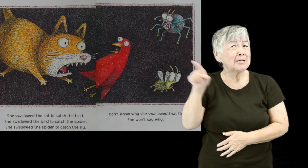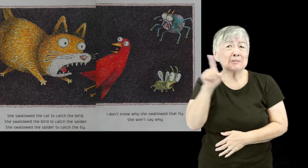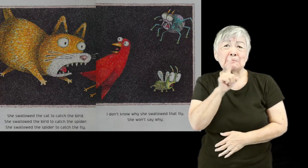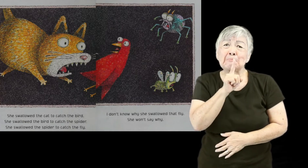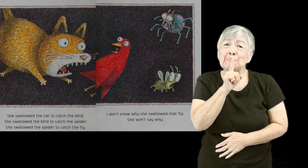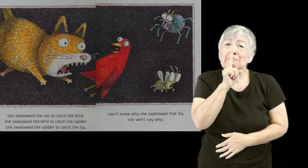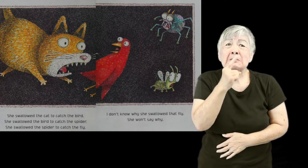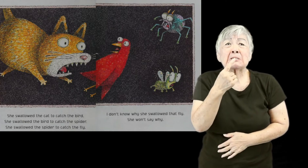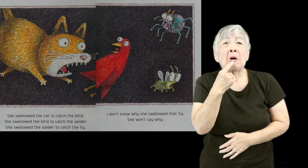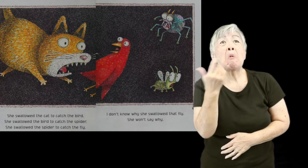She won’t say why.